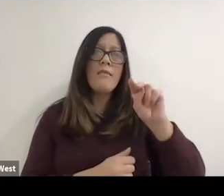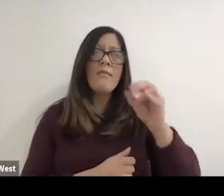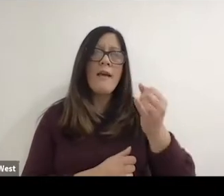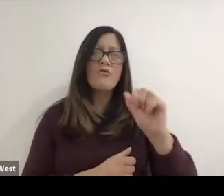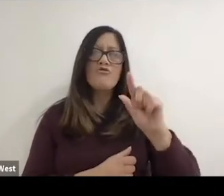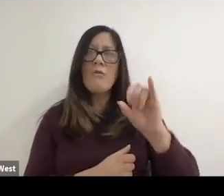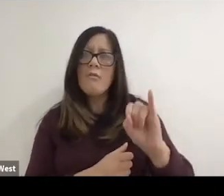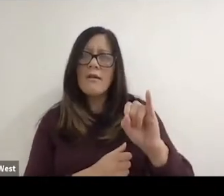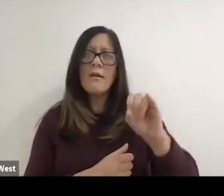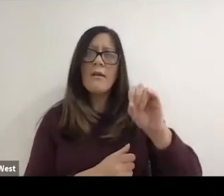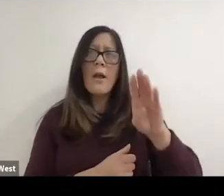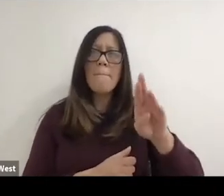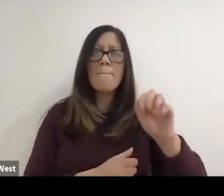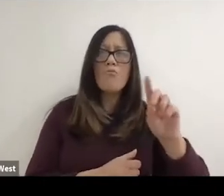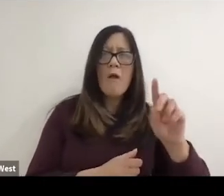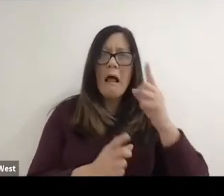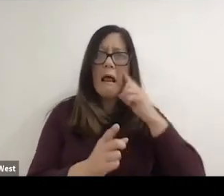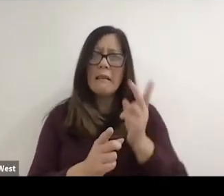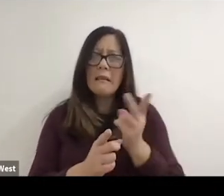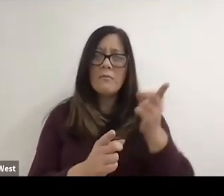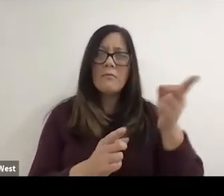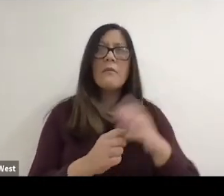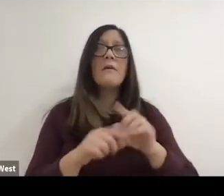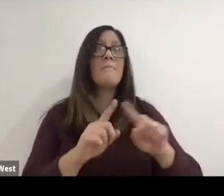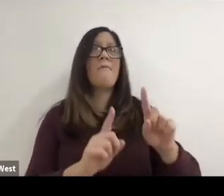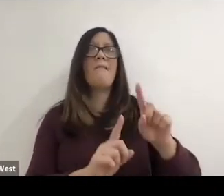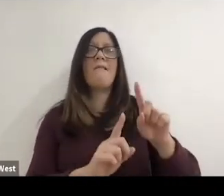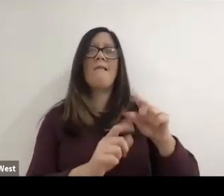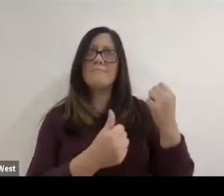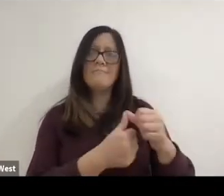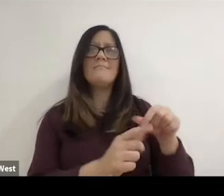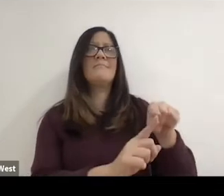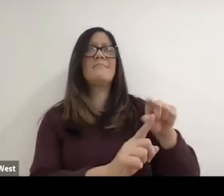I'm not sure if you were there Paul in 2012, but it was Channel 4 that was one of